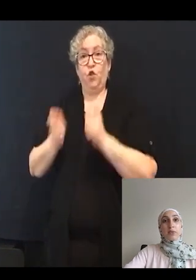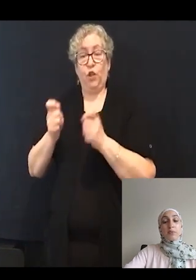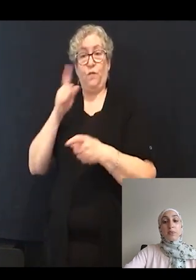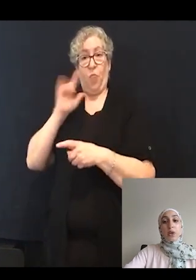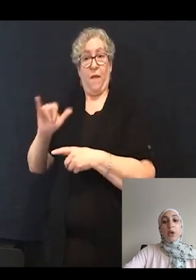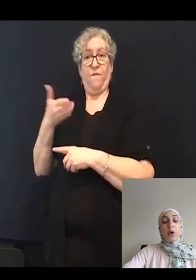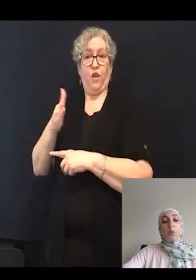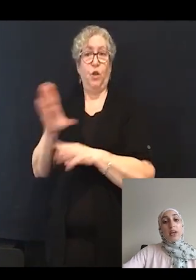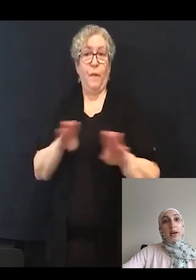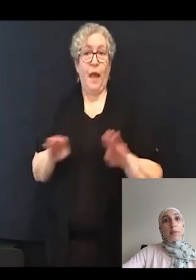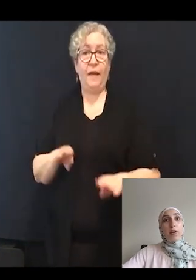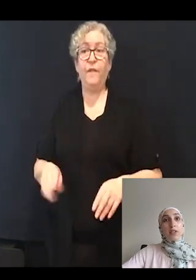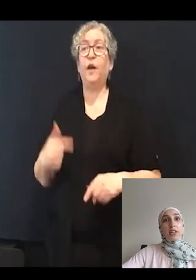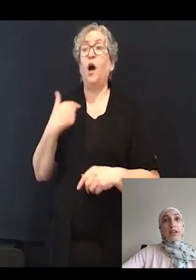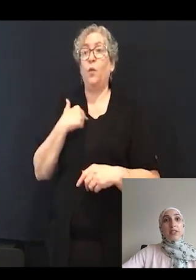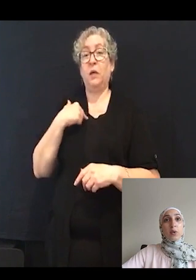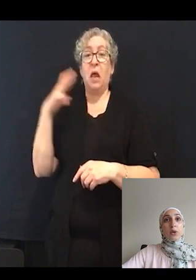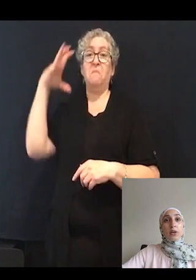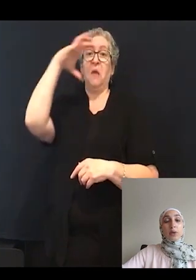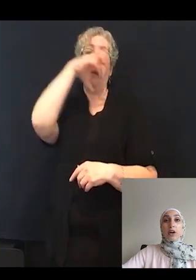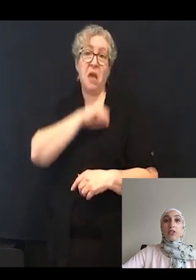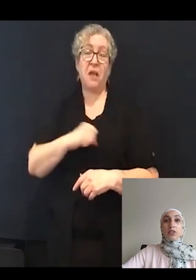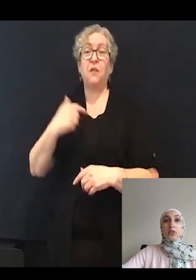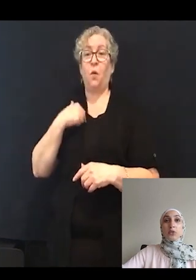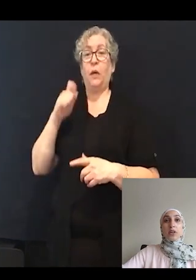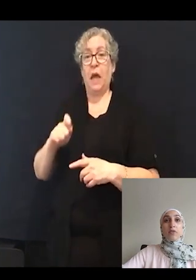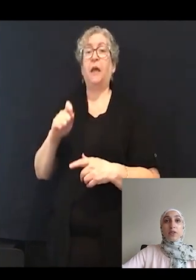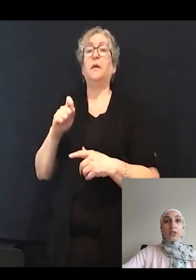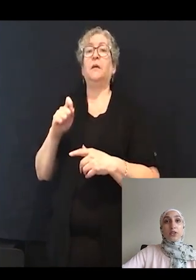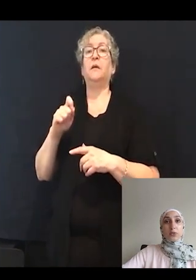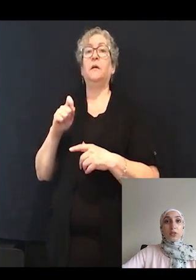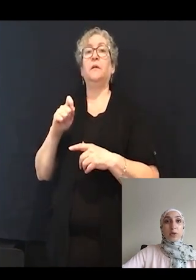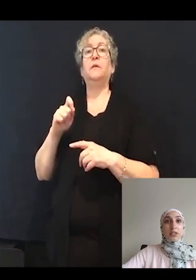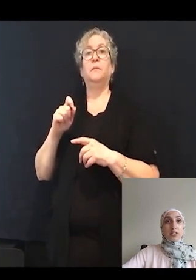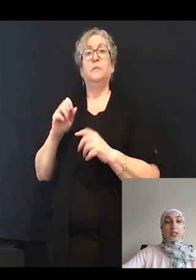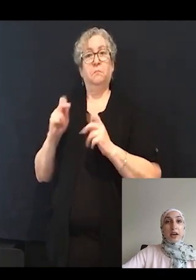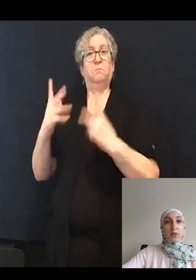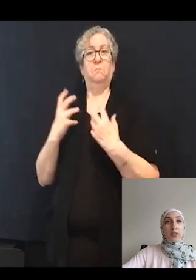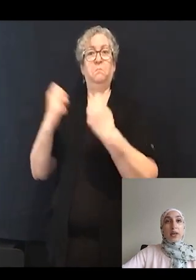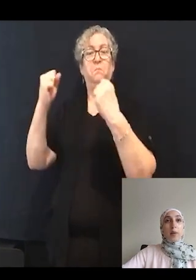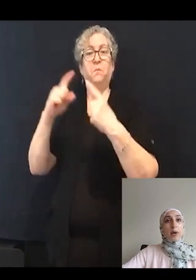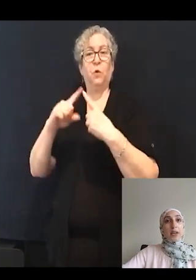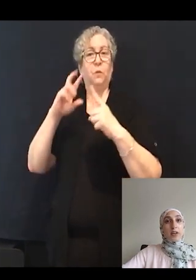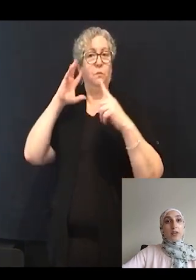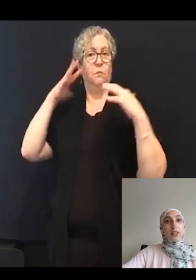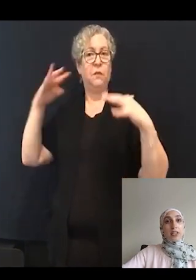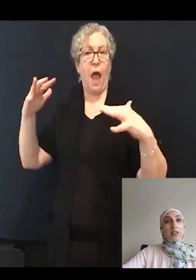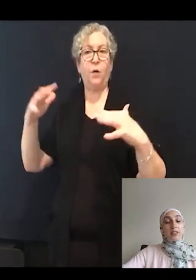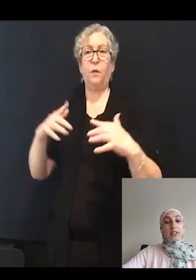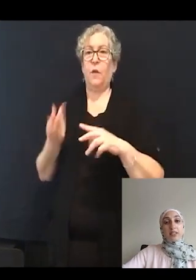We hypothesized that we can reconstitute a functional response to sound by increasing the sensitivity